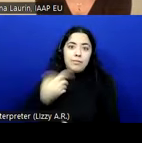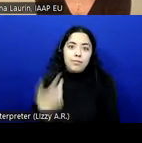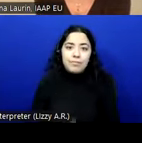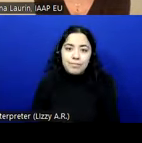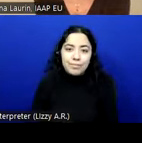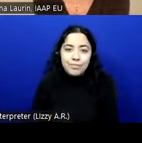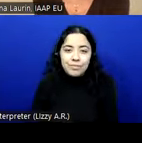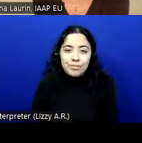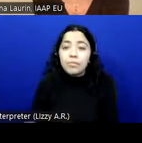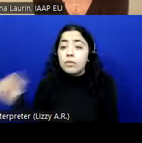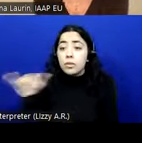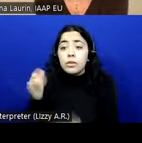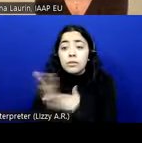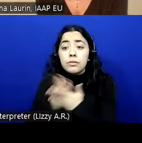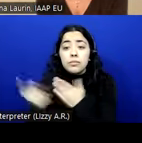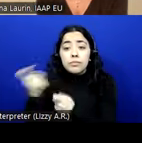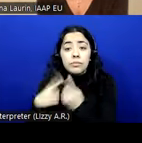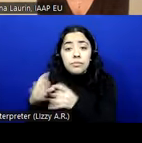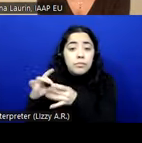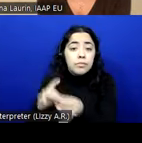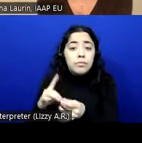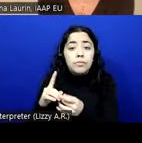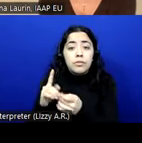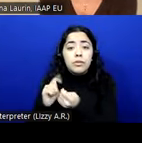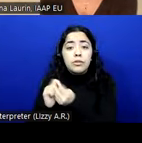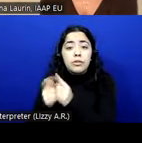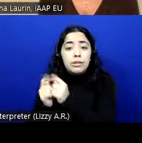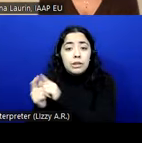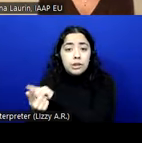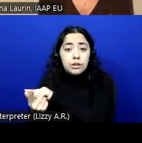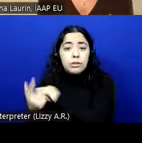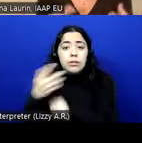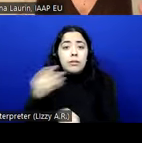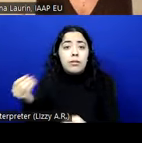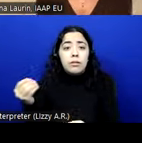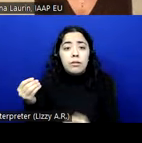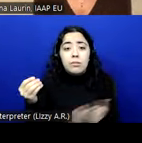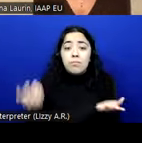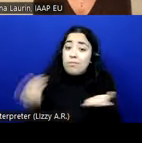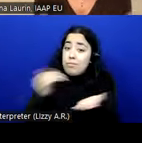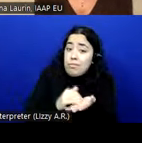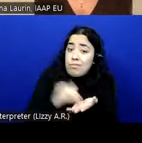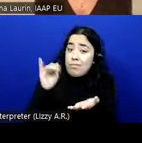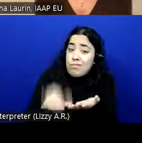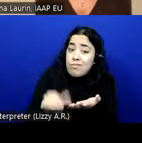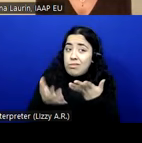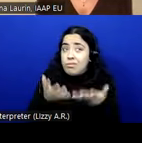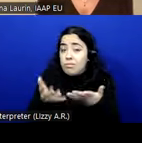We also get questions around translations and that is, again, a setup question for